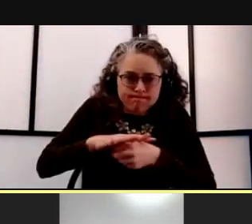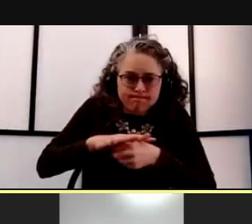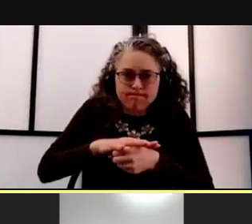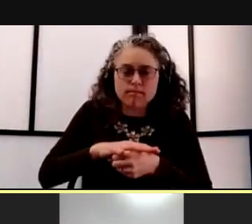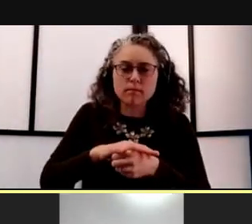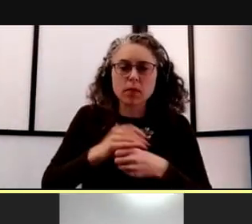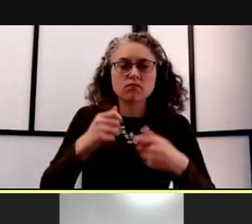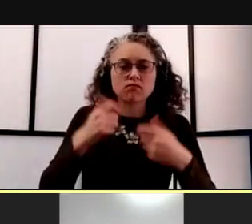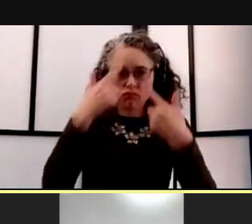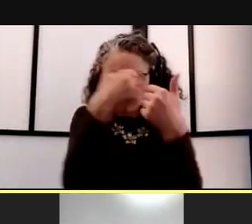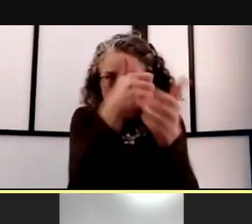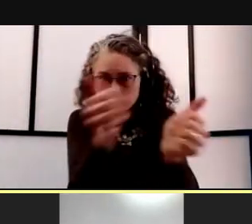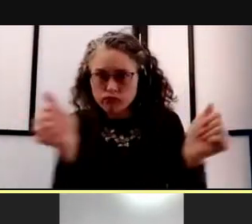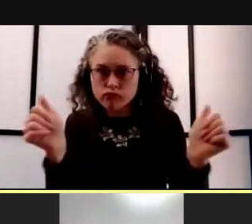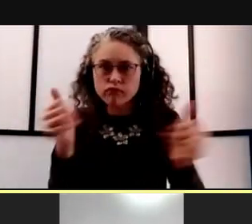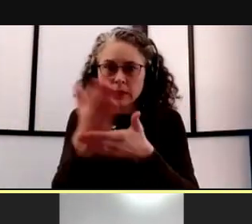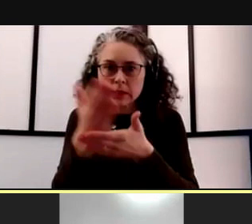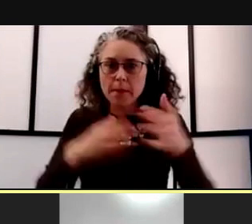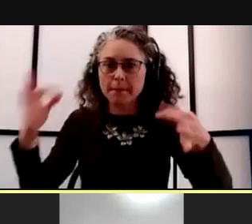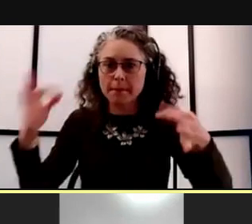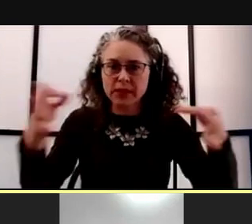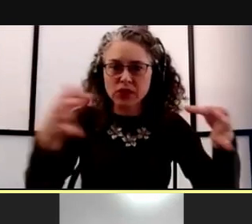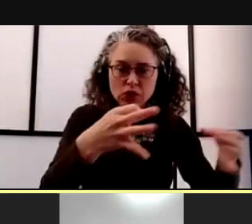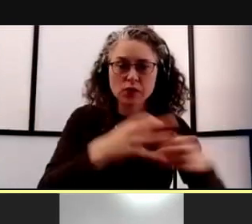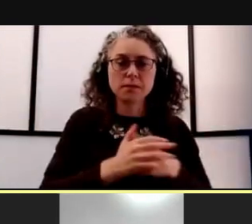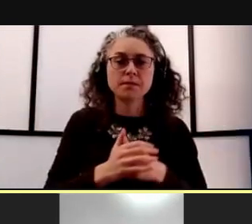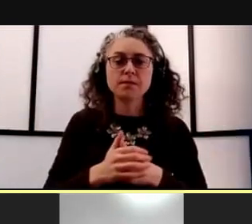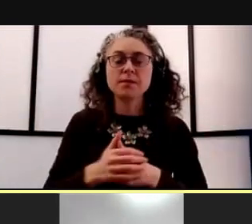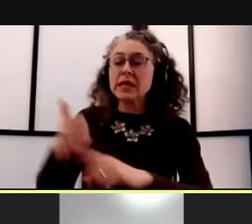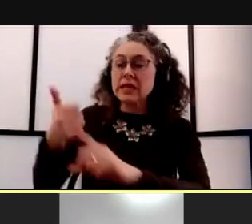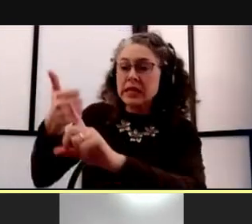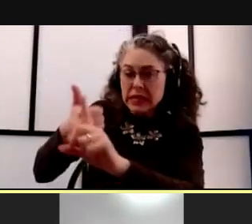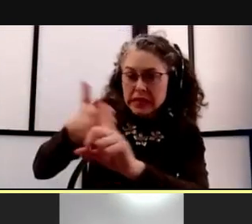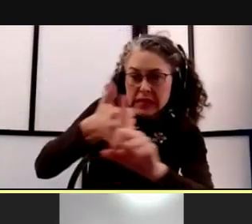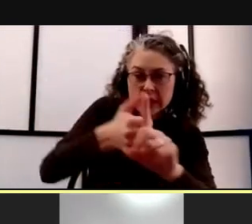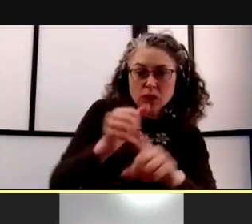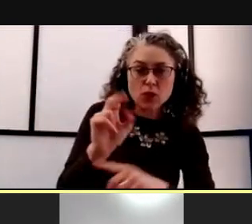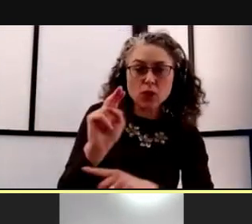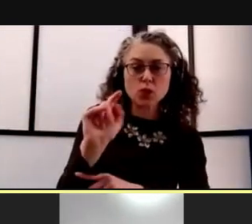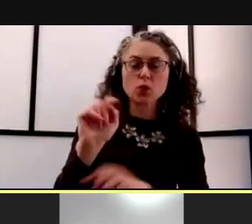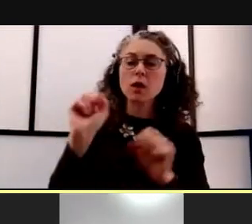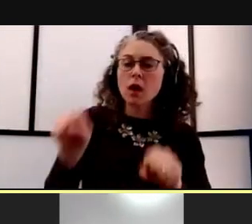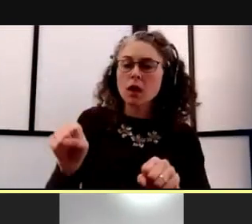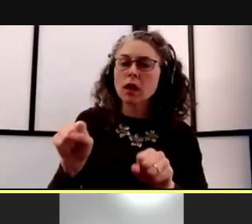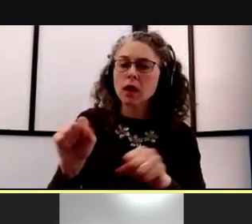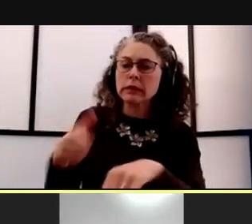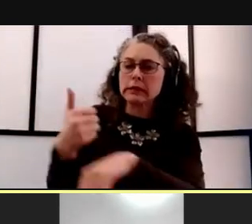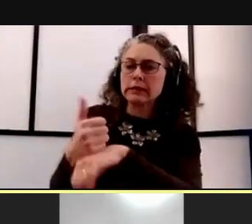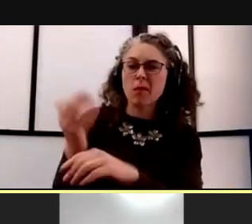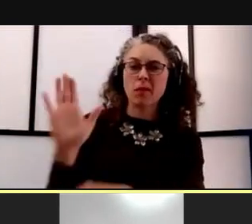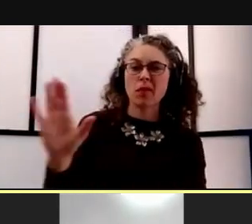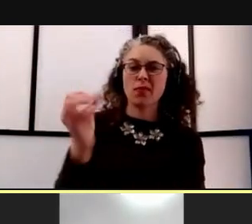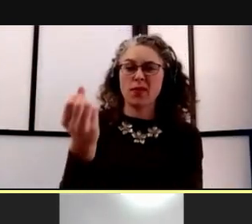Individual units may continue to impose restrictions in some areas based on their priorities and budget situation.